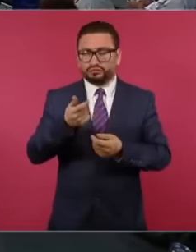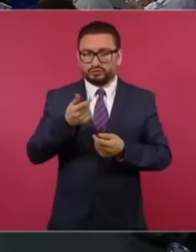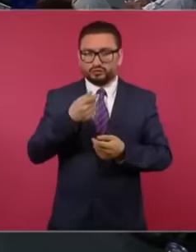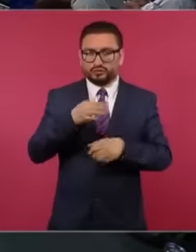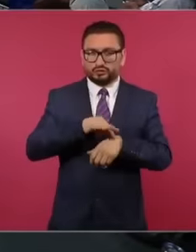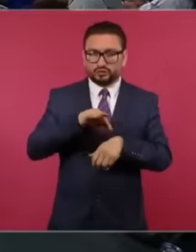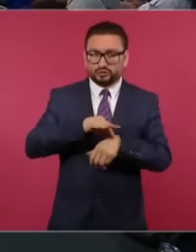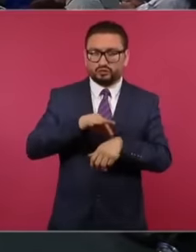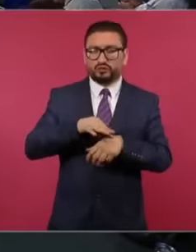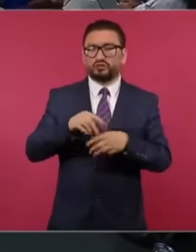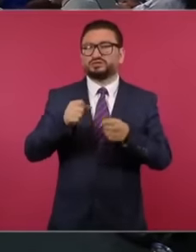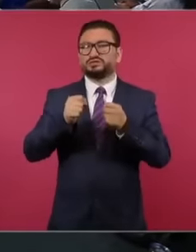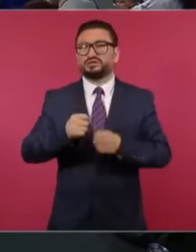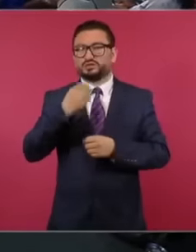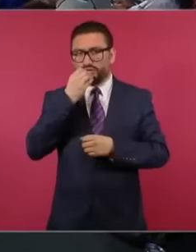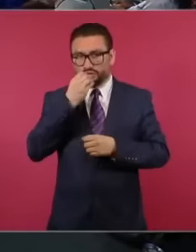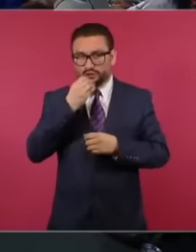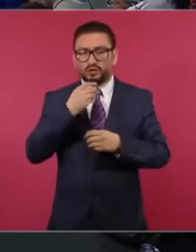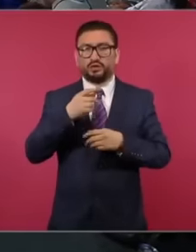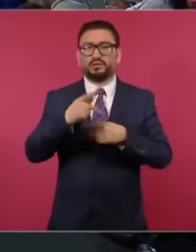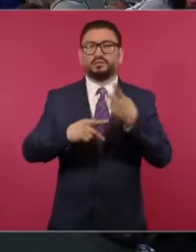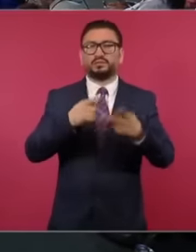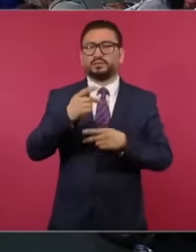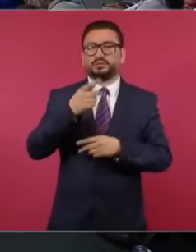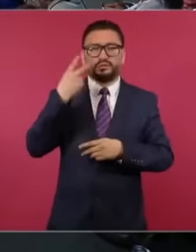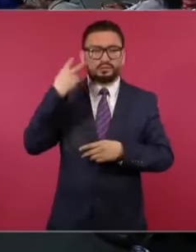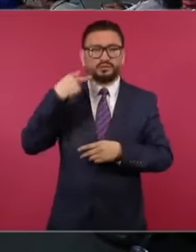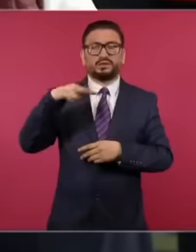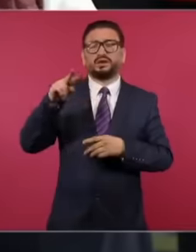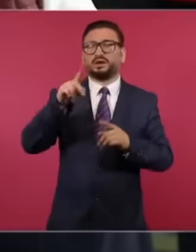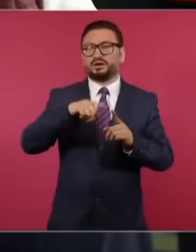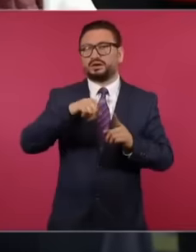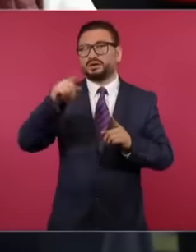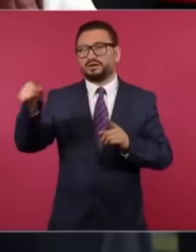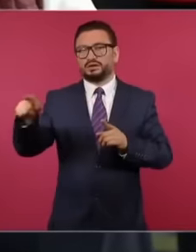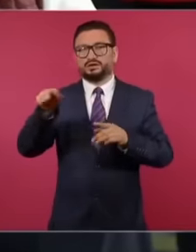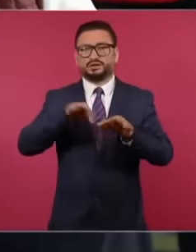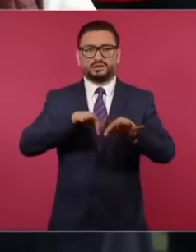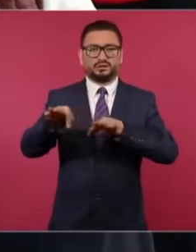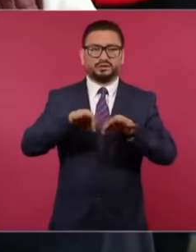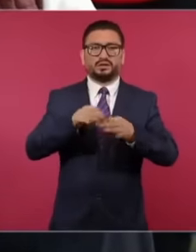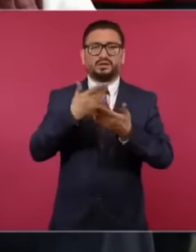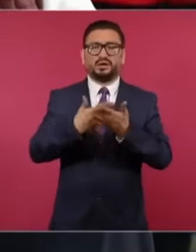the benefits to travel on work tours now the Latino reporters